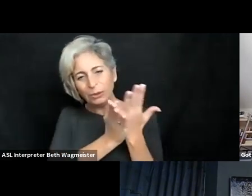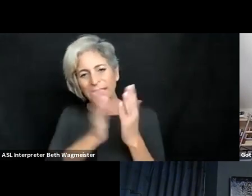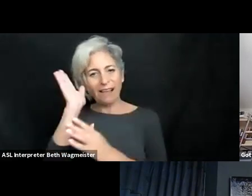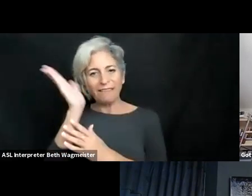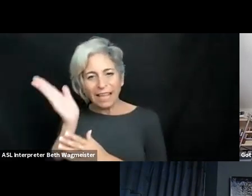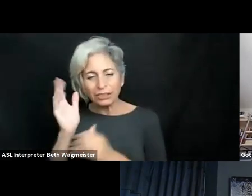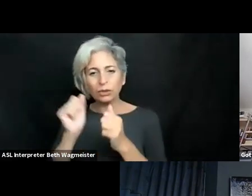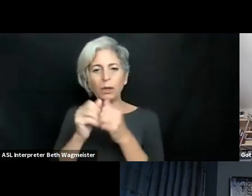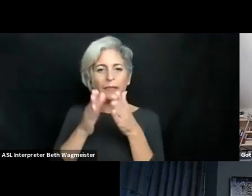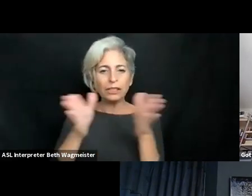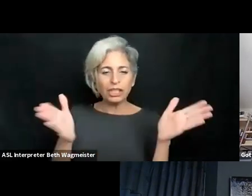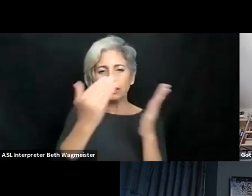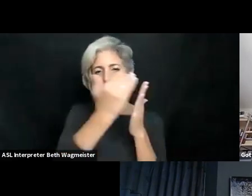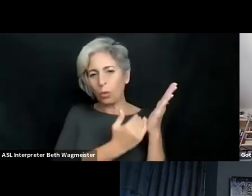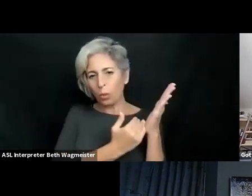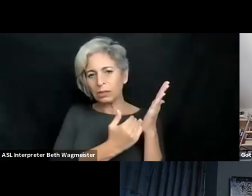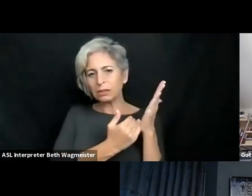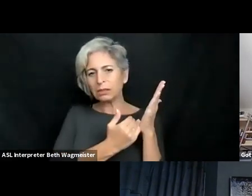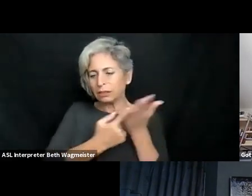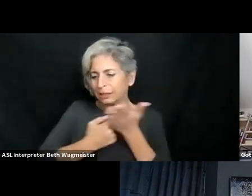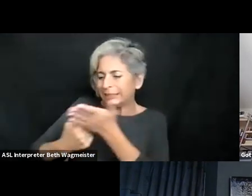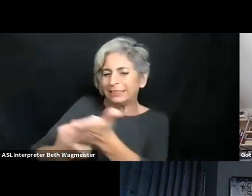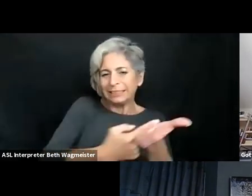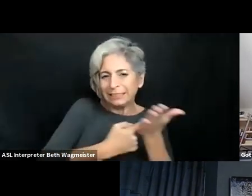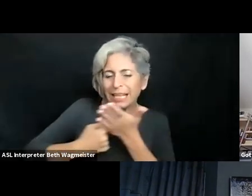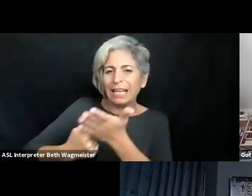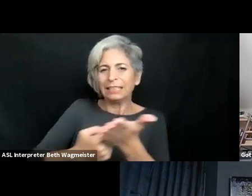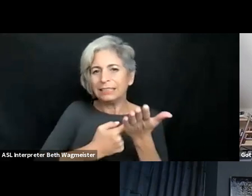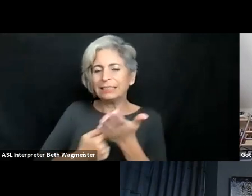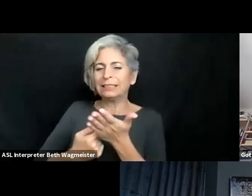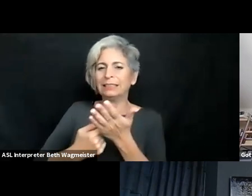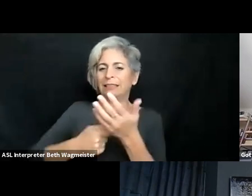heart, so I had to have actually a series of